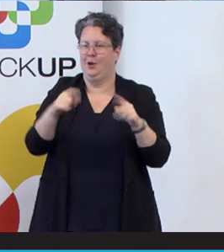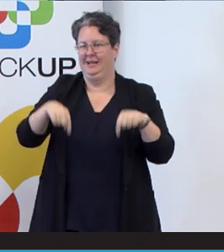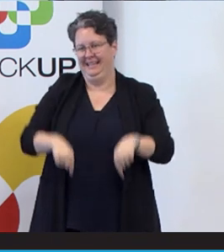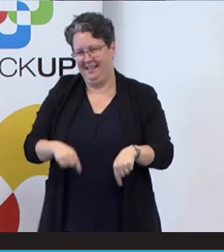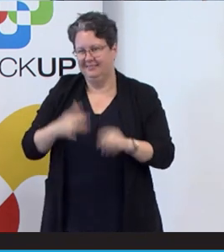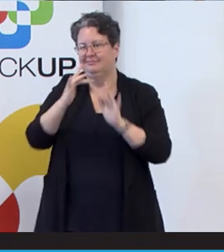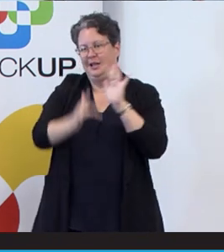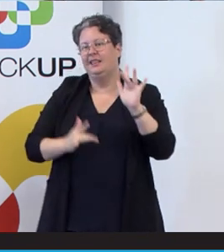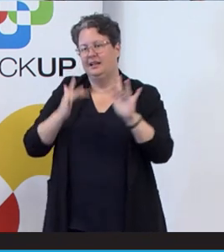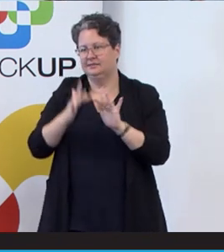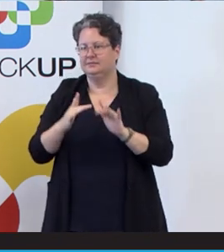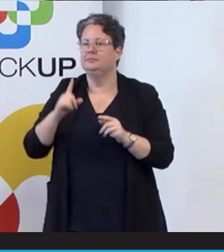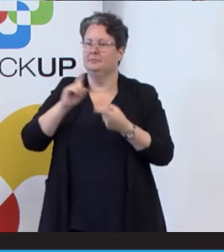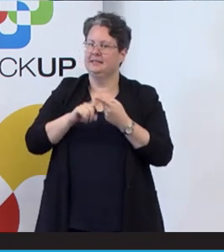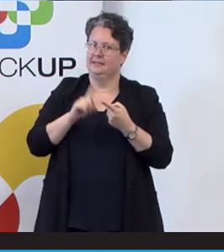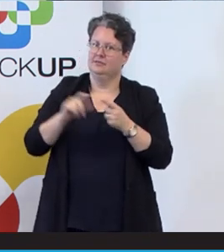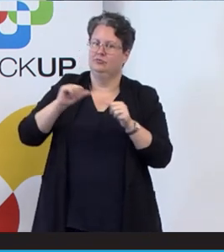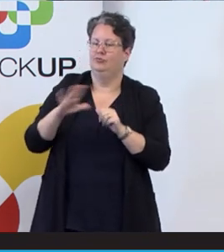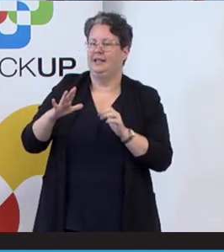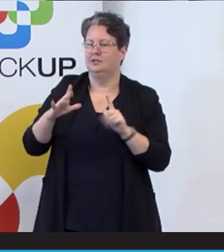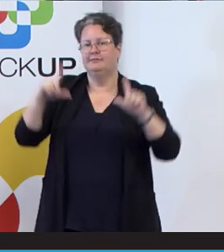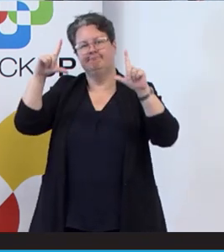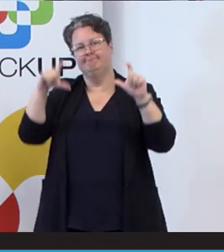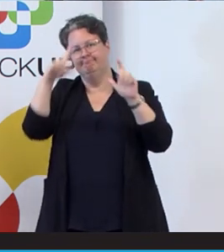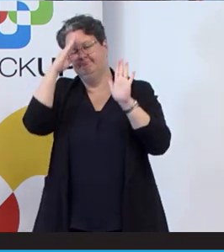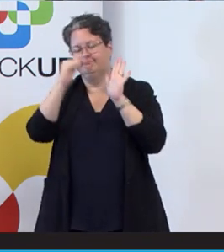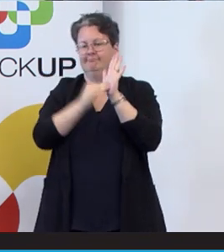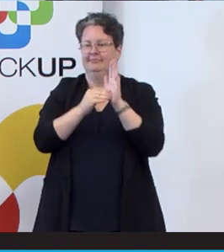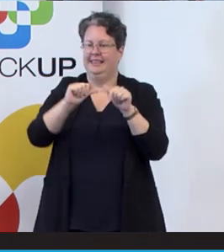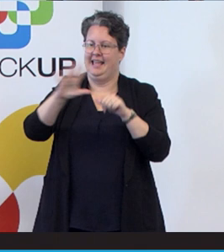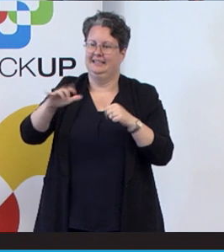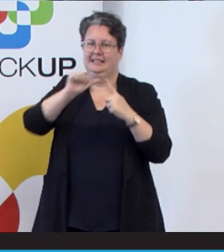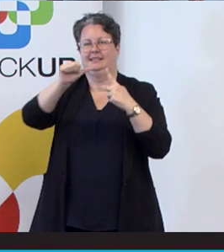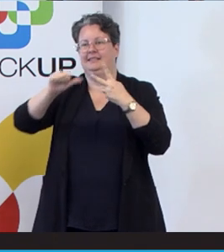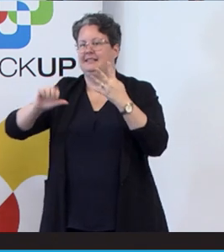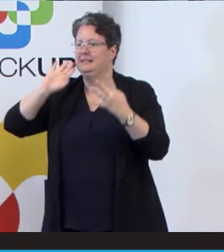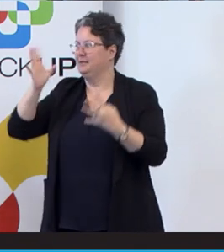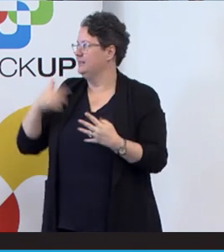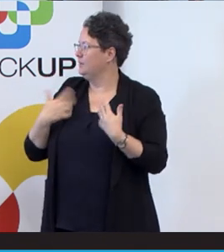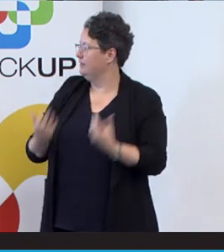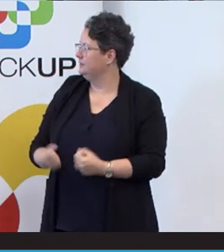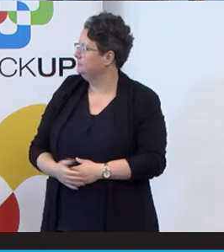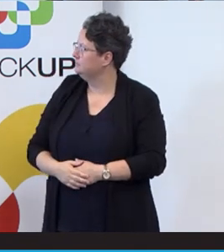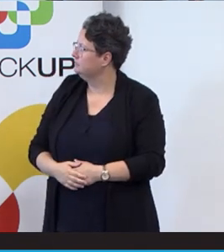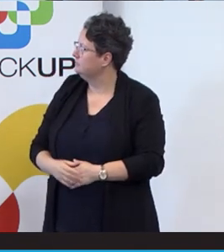but I think it'd be great to capture the excellent lineup of speakers we had today helping Emma.